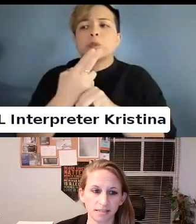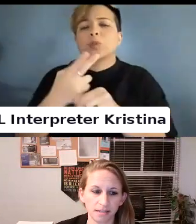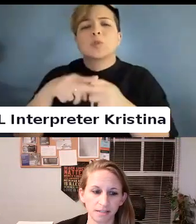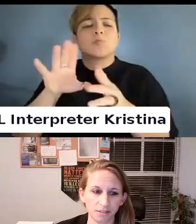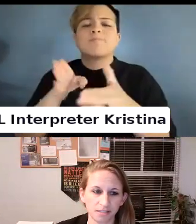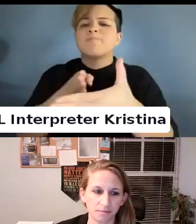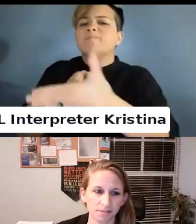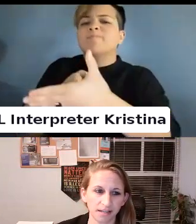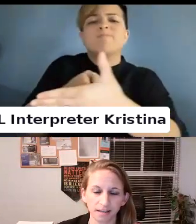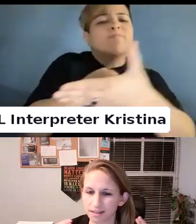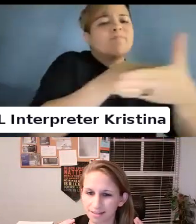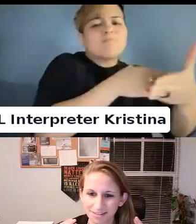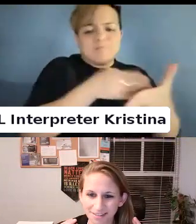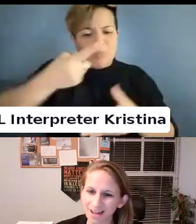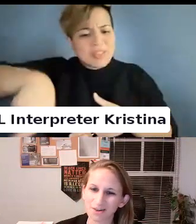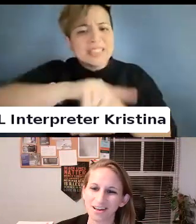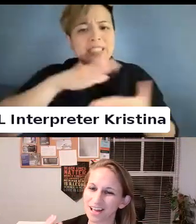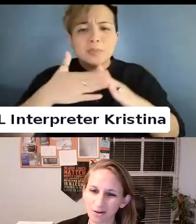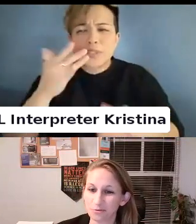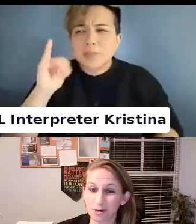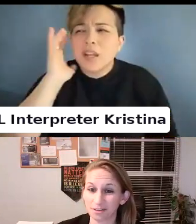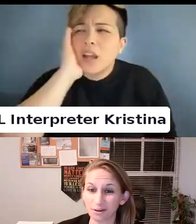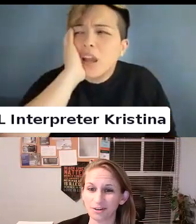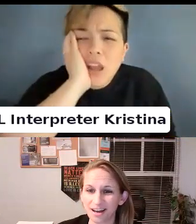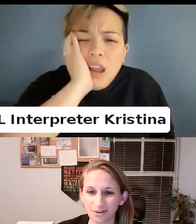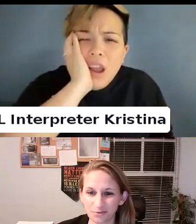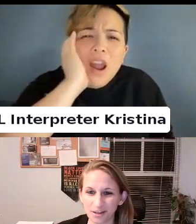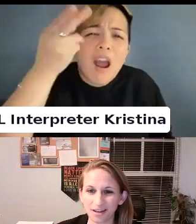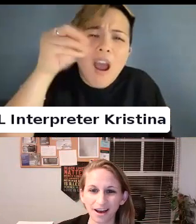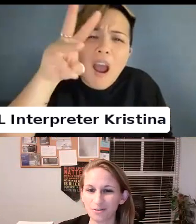It just seems like how have we not learned?